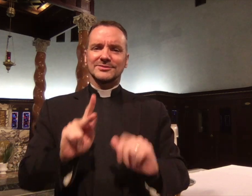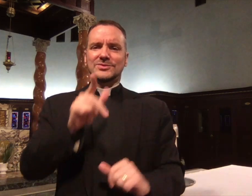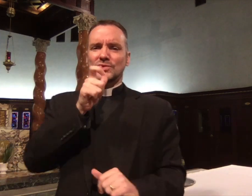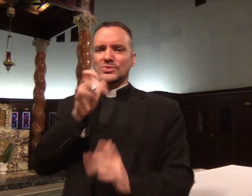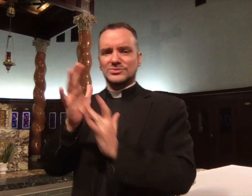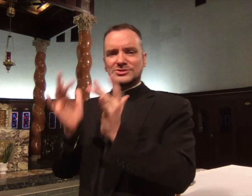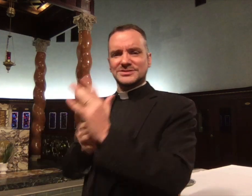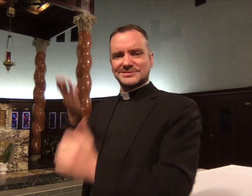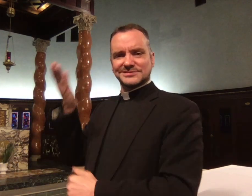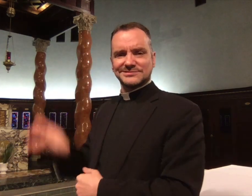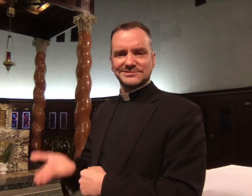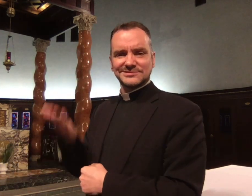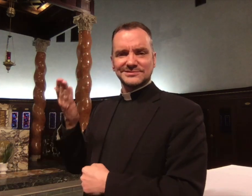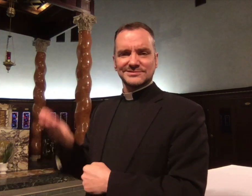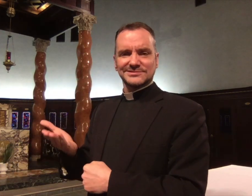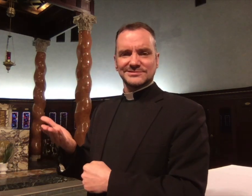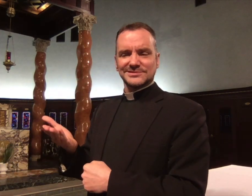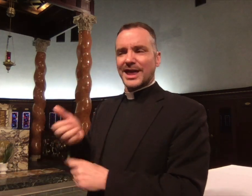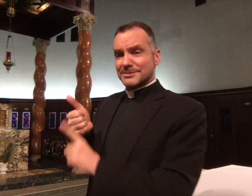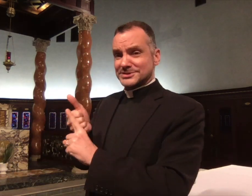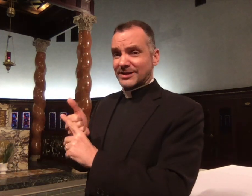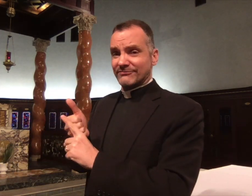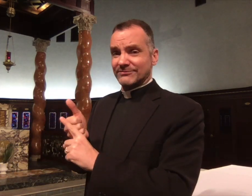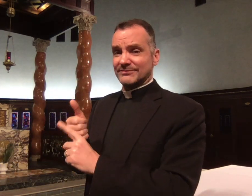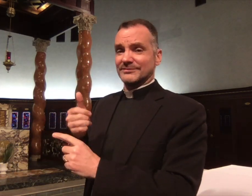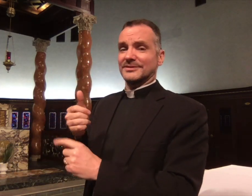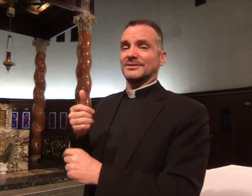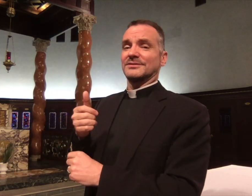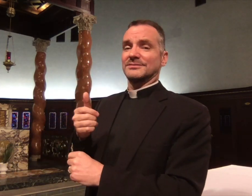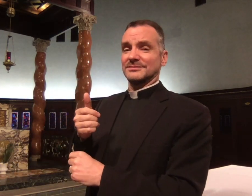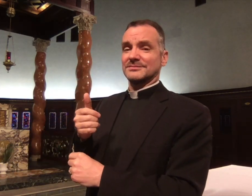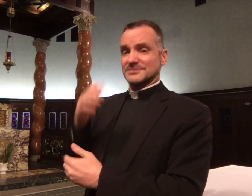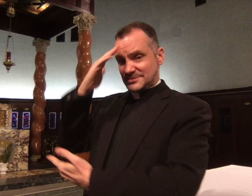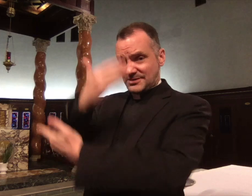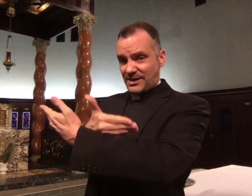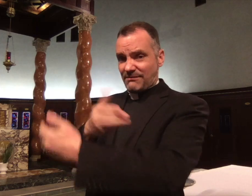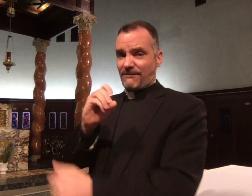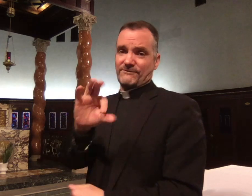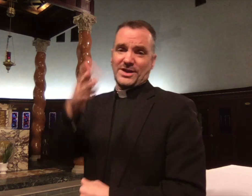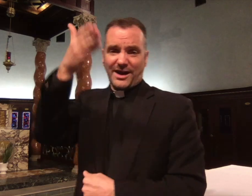important because it serves as a reminder to the people of who Jesus is: